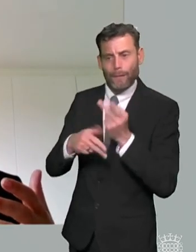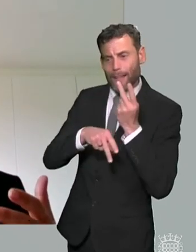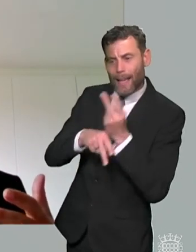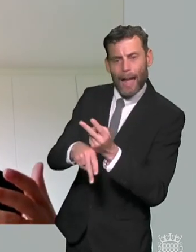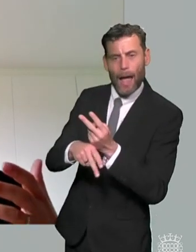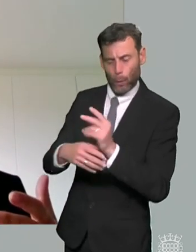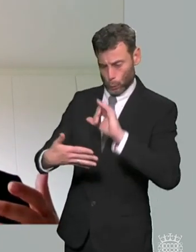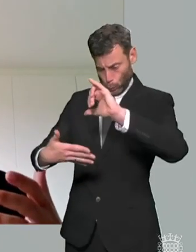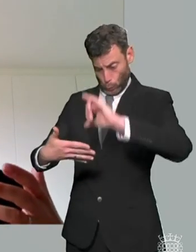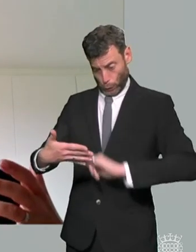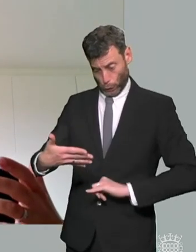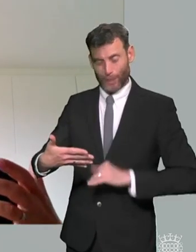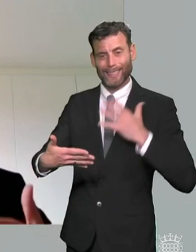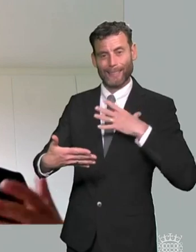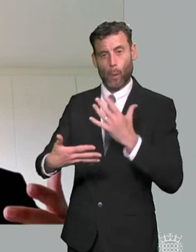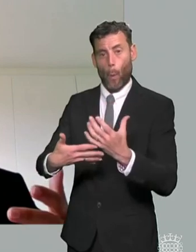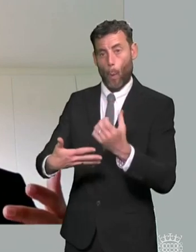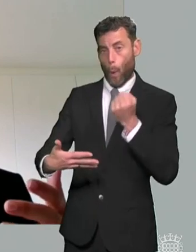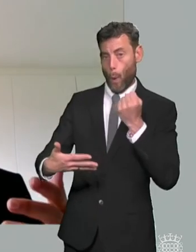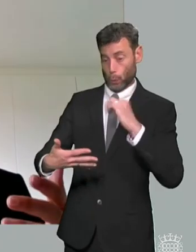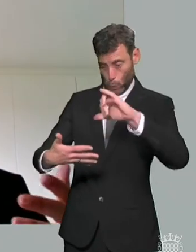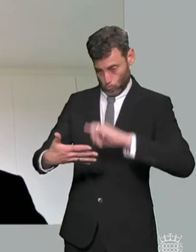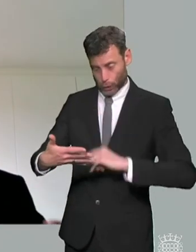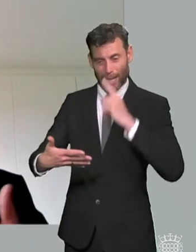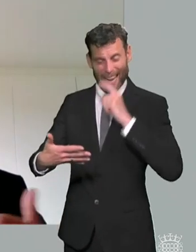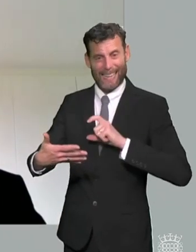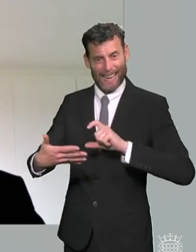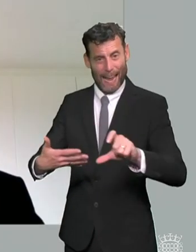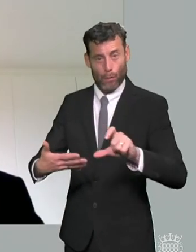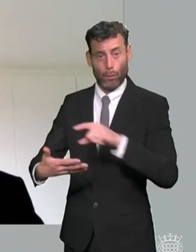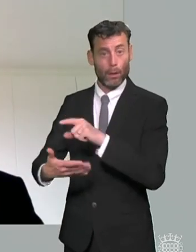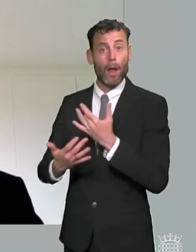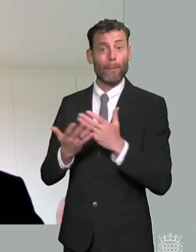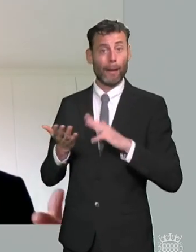failed to take a proper risk assessment of what they could and couldn't deliver during that period